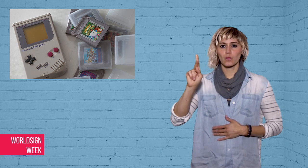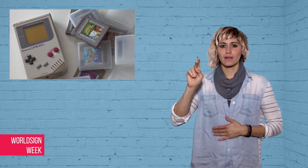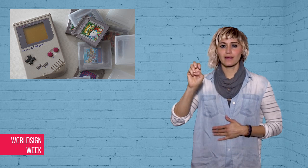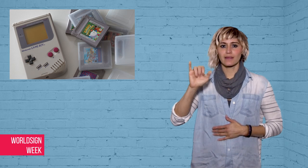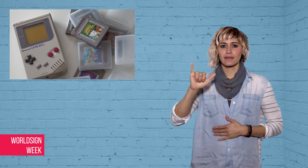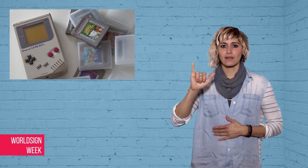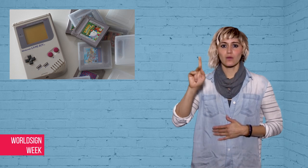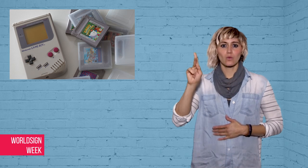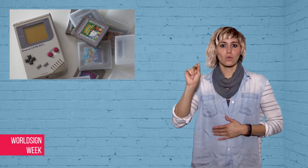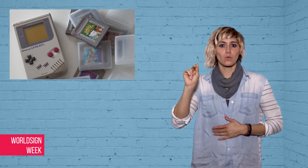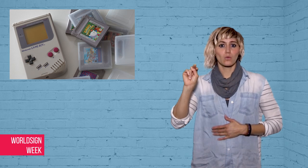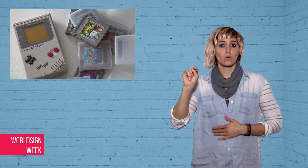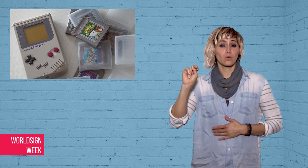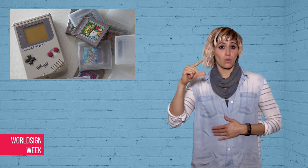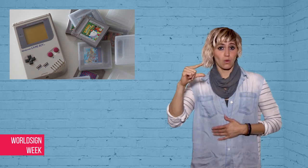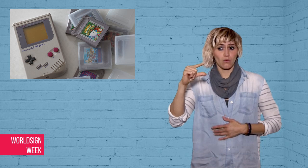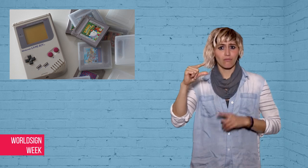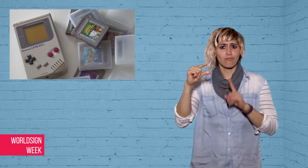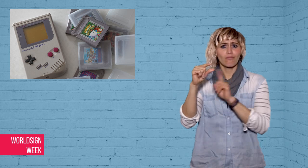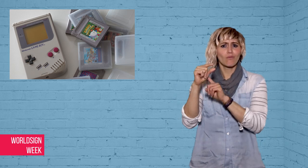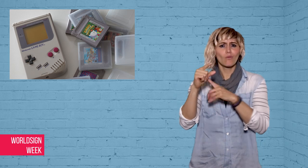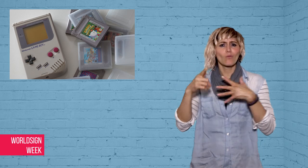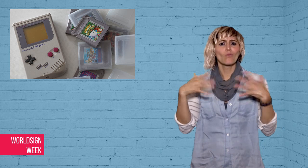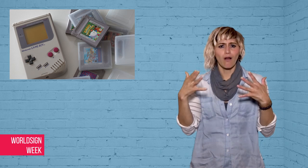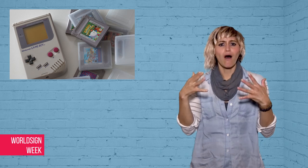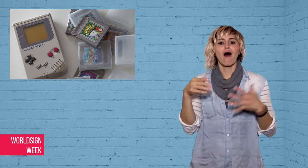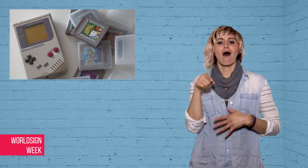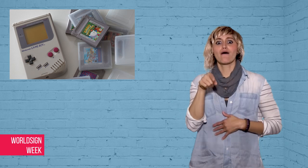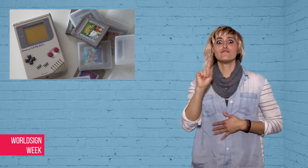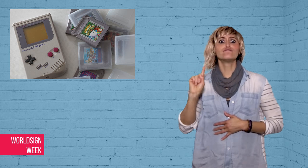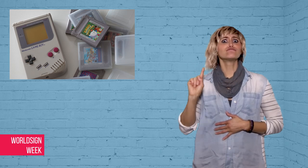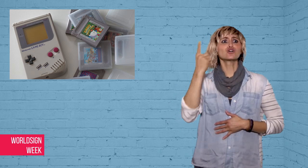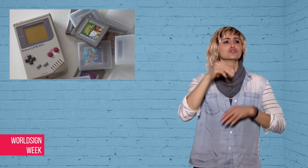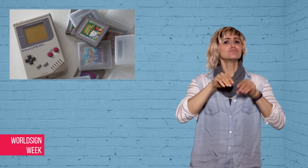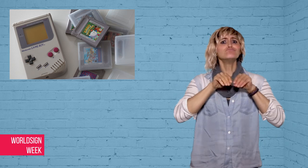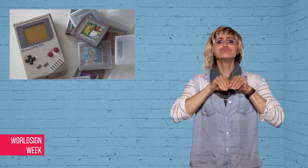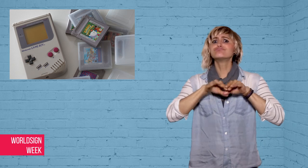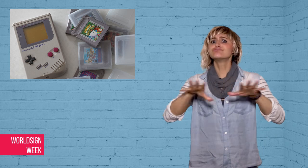It was Donkey Kong.